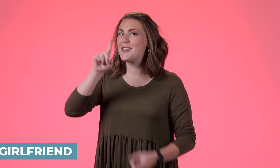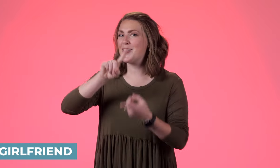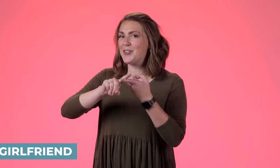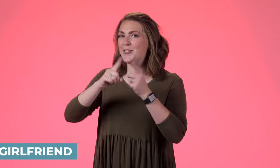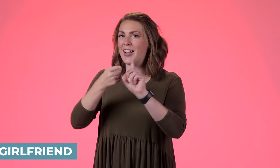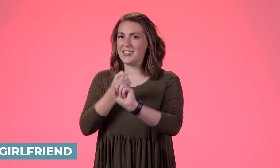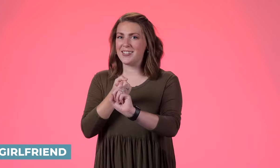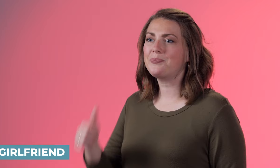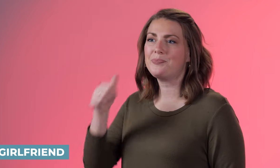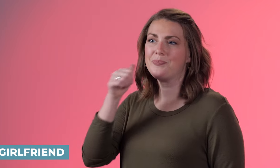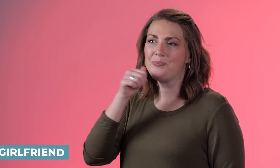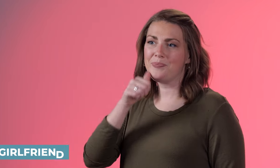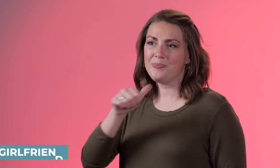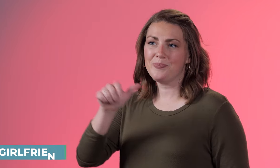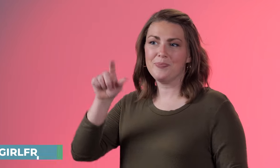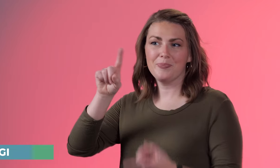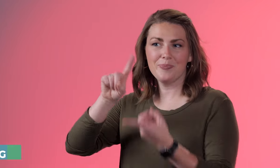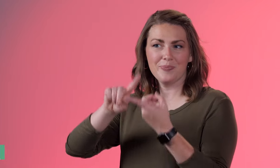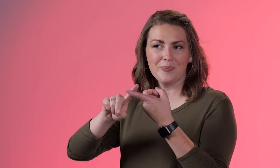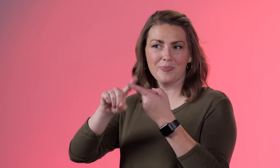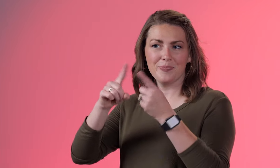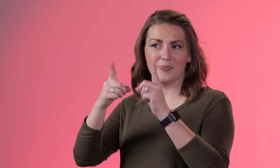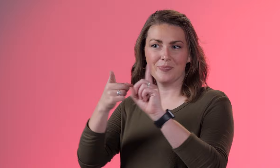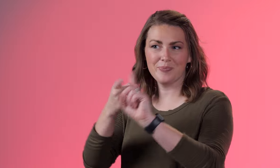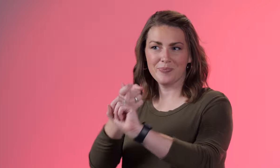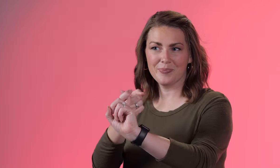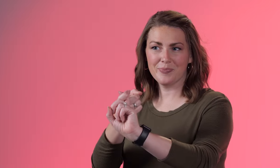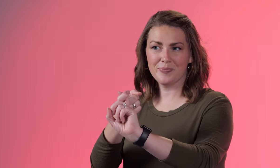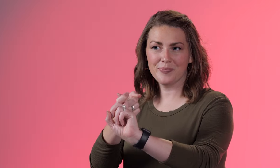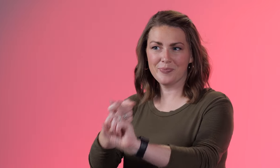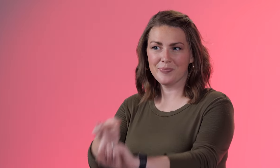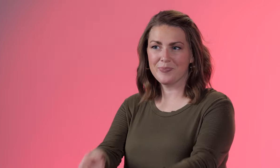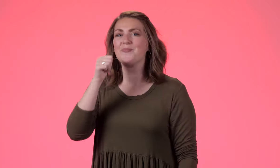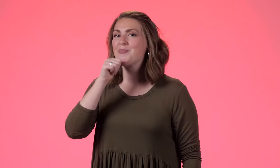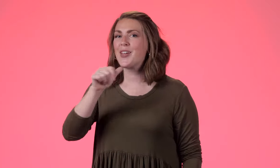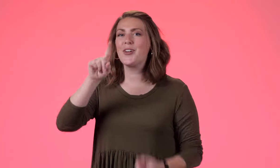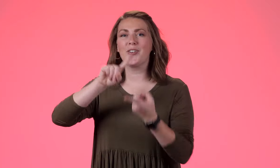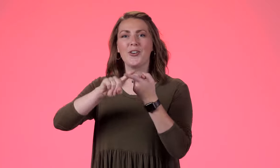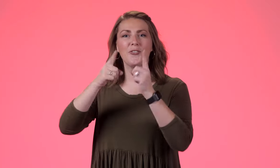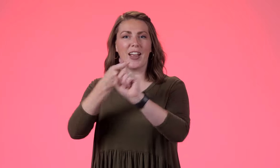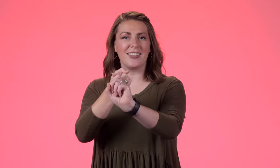Girlfriend The sign girl and friend together. Girlfriend